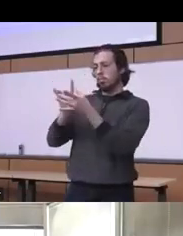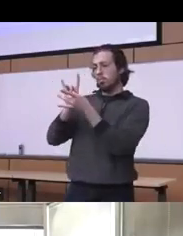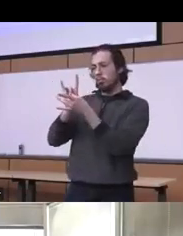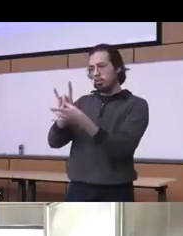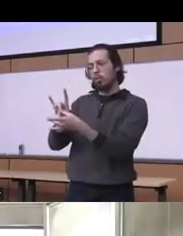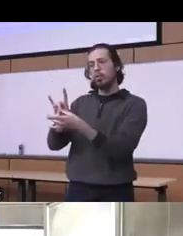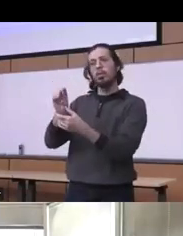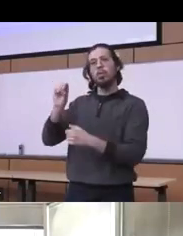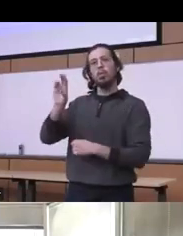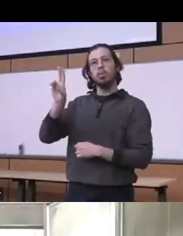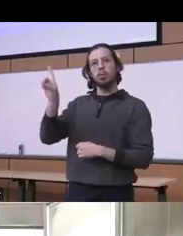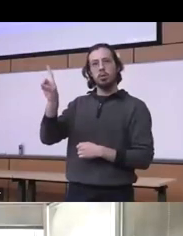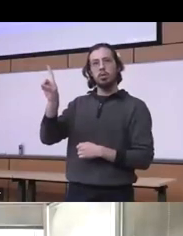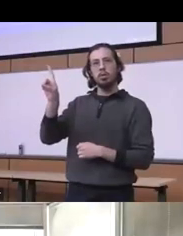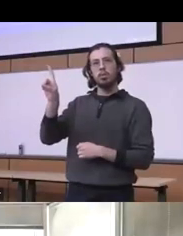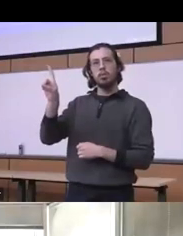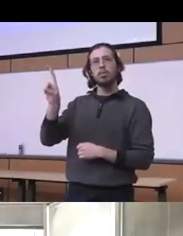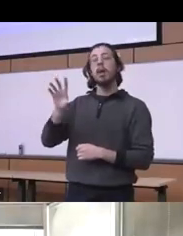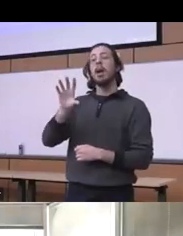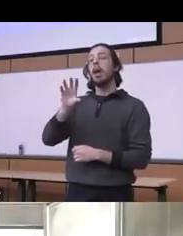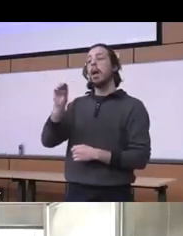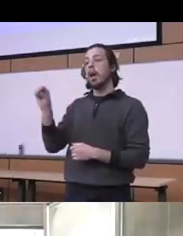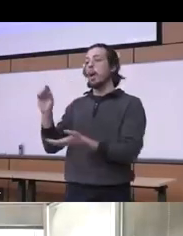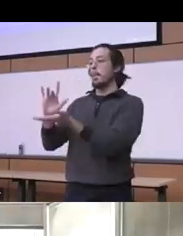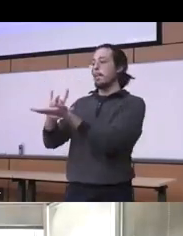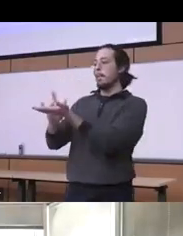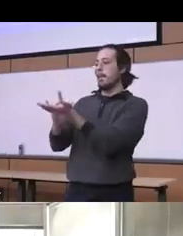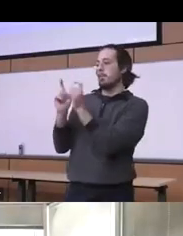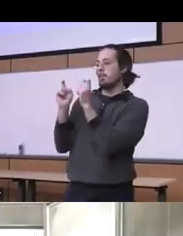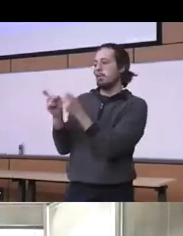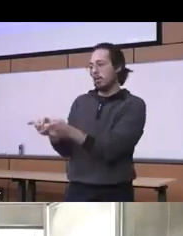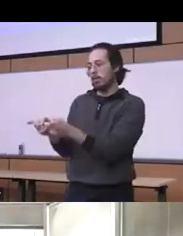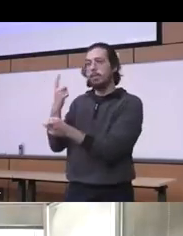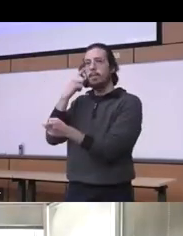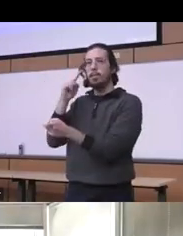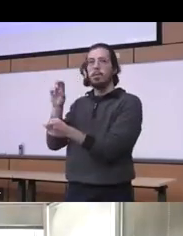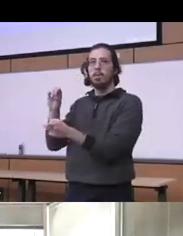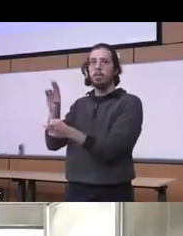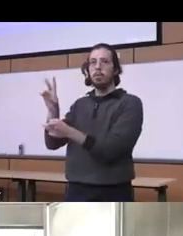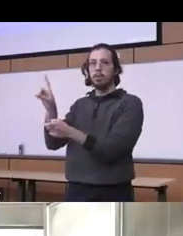opioid use disorders and receipt of medications for opioids disorders the ratio of disparities